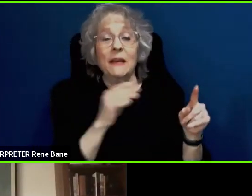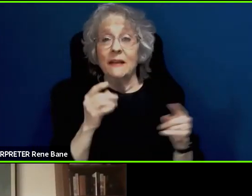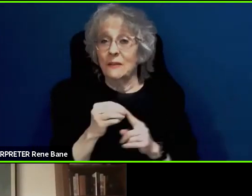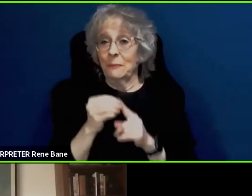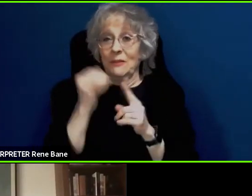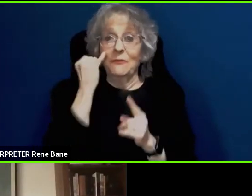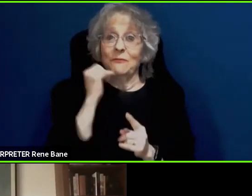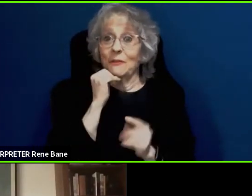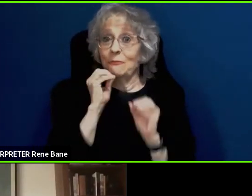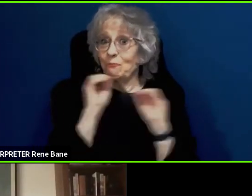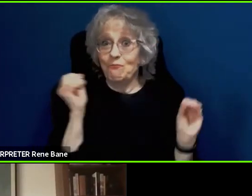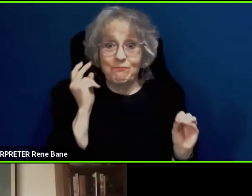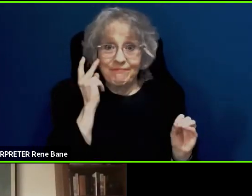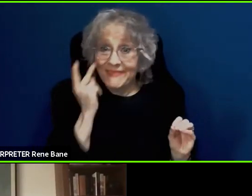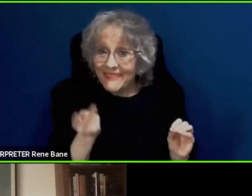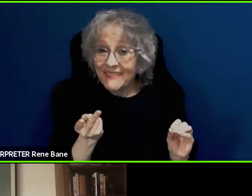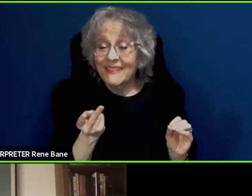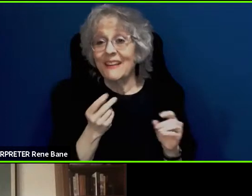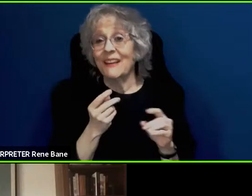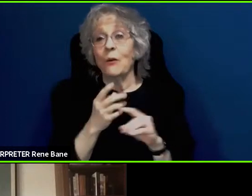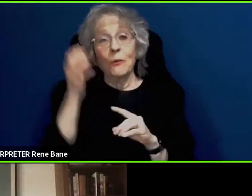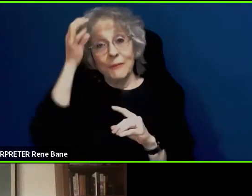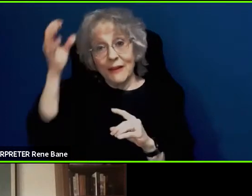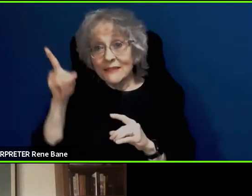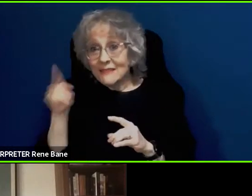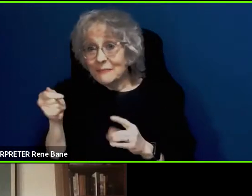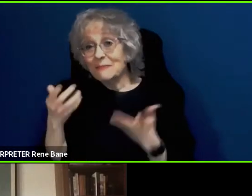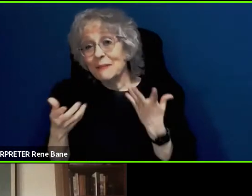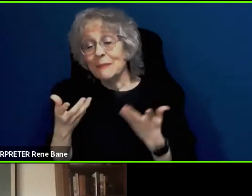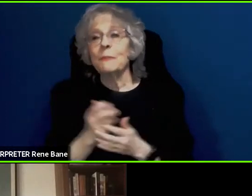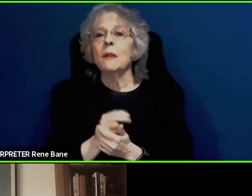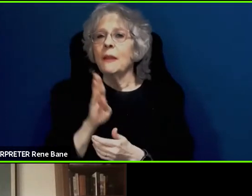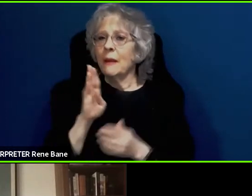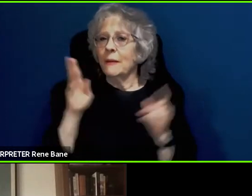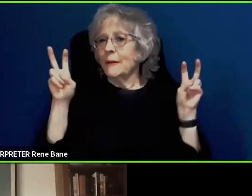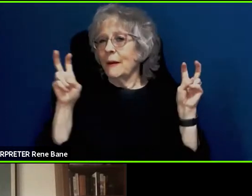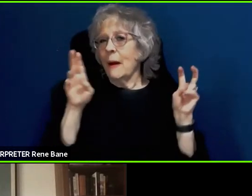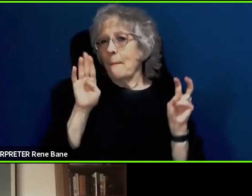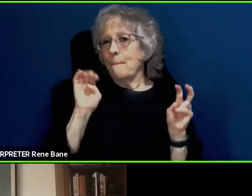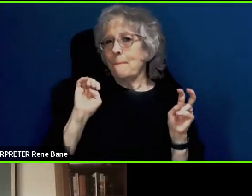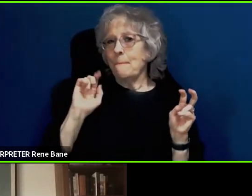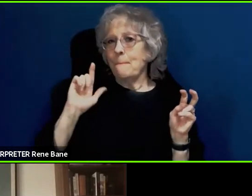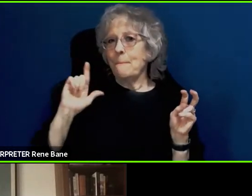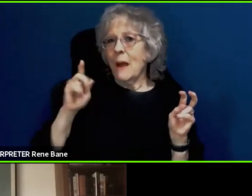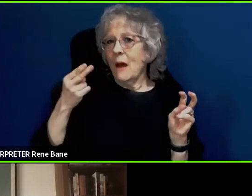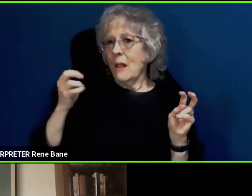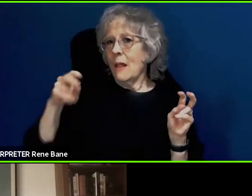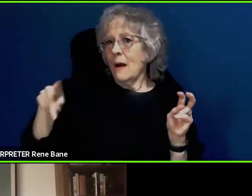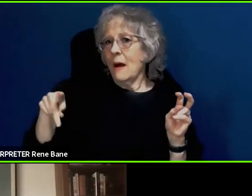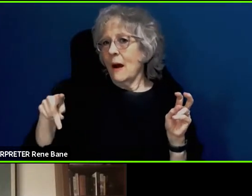So, Dr. Vanderheiden, I want to ask you about the bellhop feature you described. And you know,